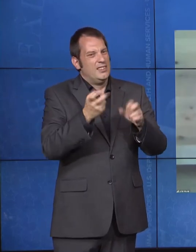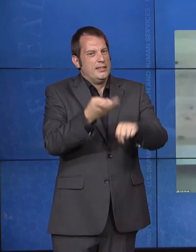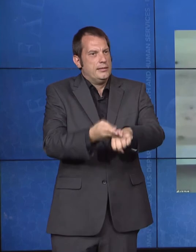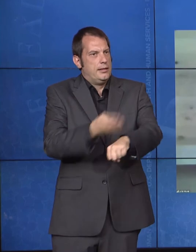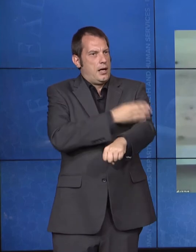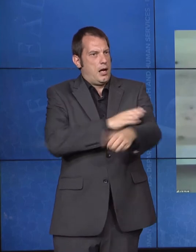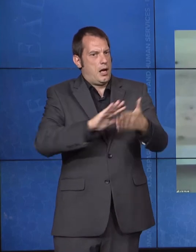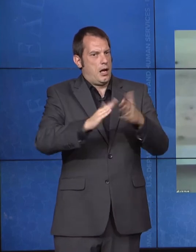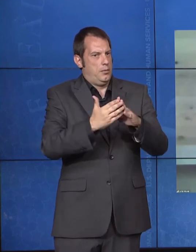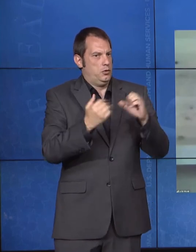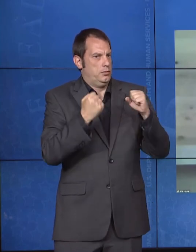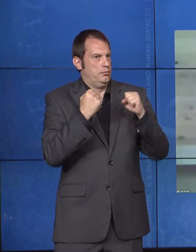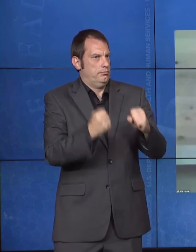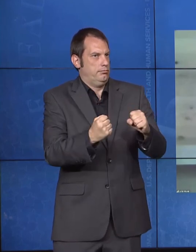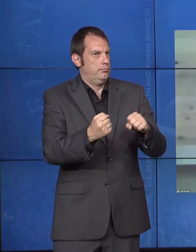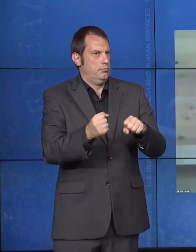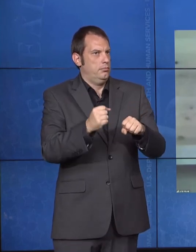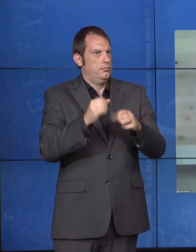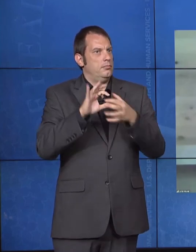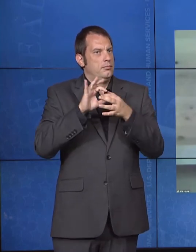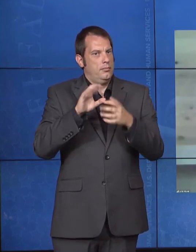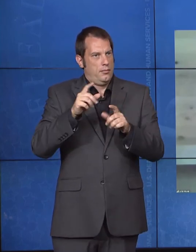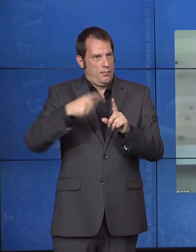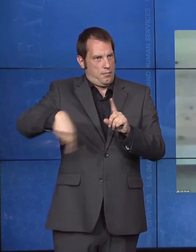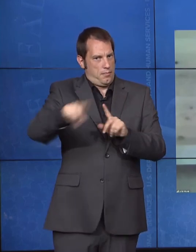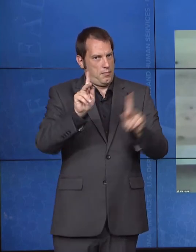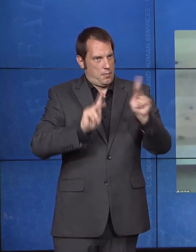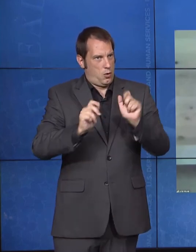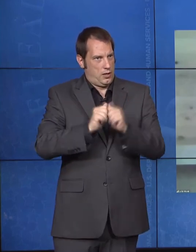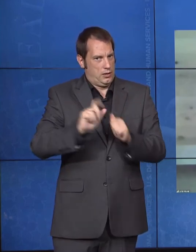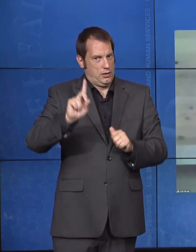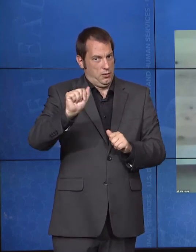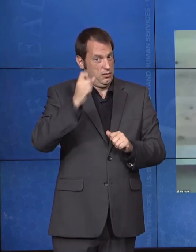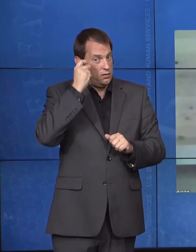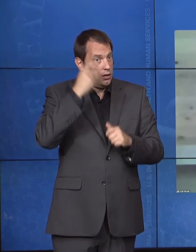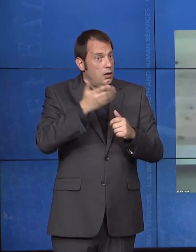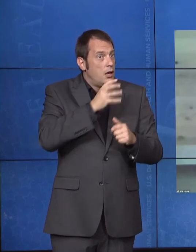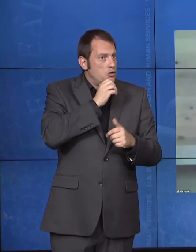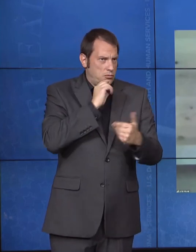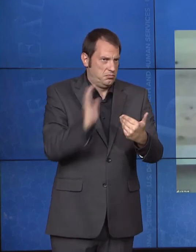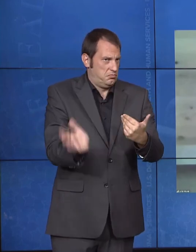of all ages. And I'd love to hear, and have you share with our audience today, a little